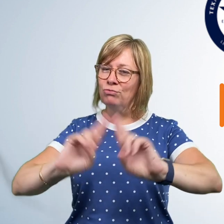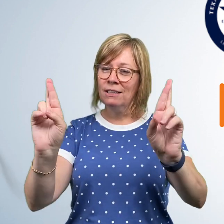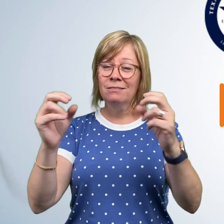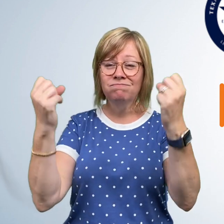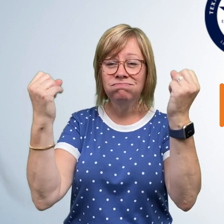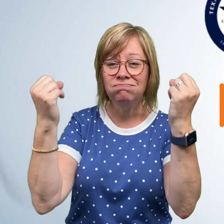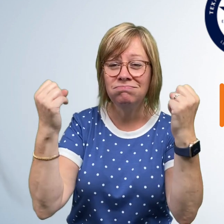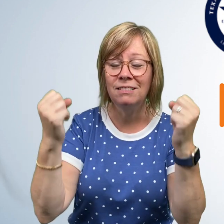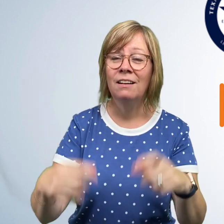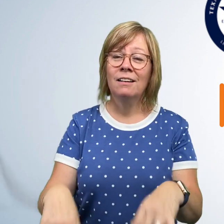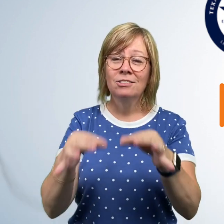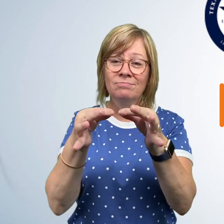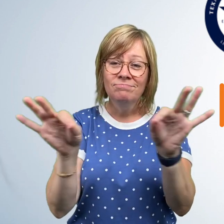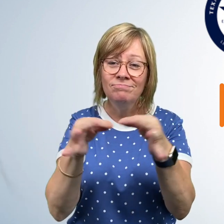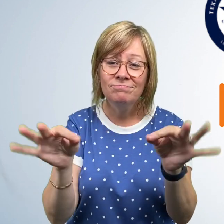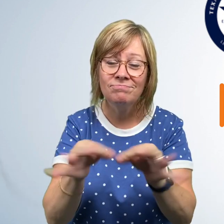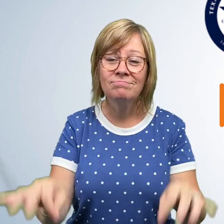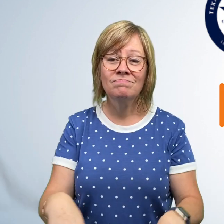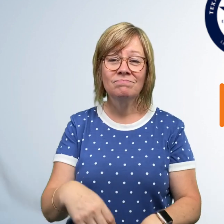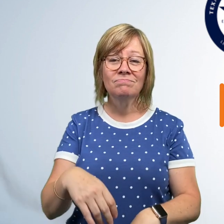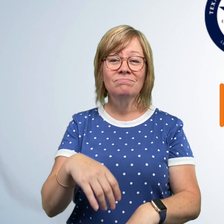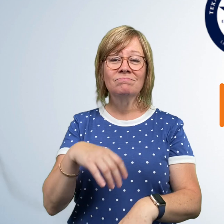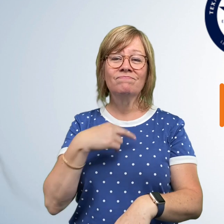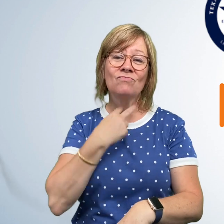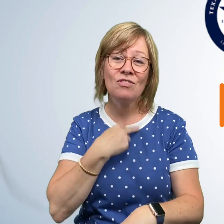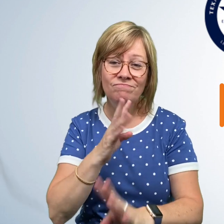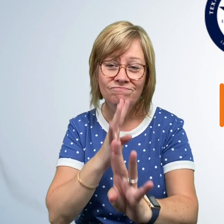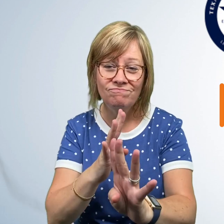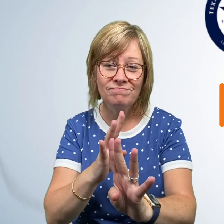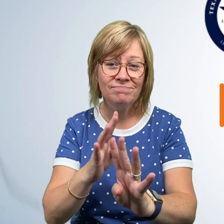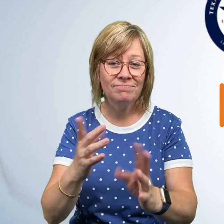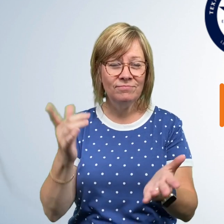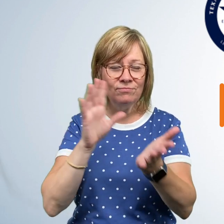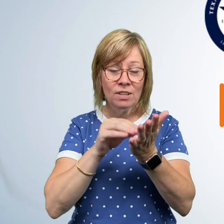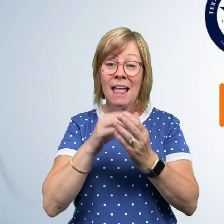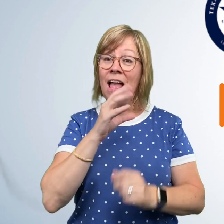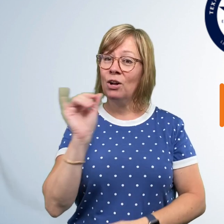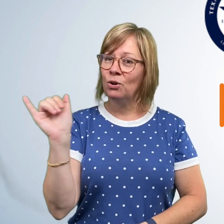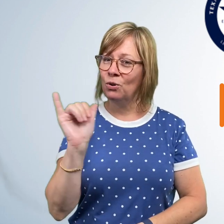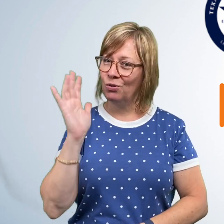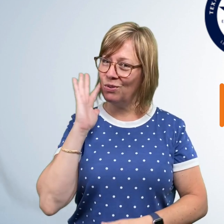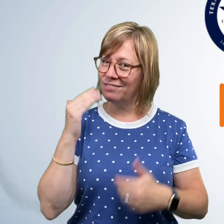ready to go with sign language captioning and voiceover